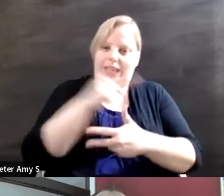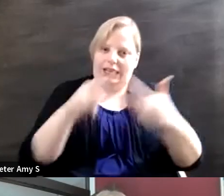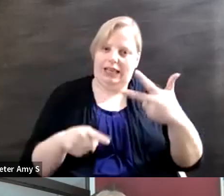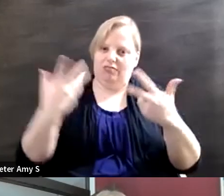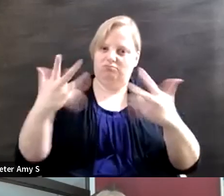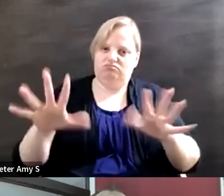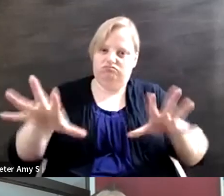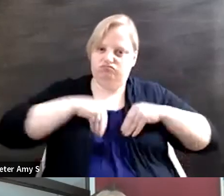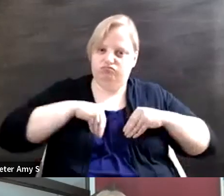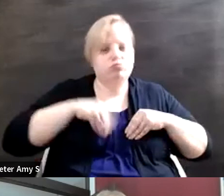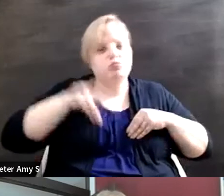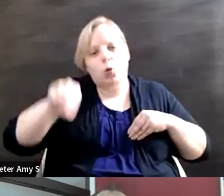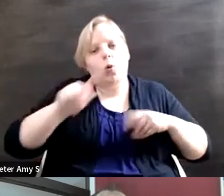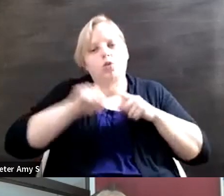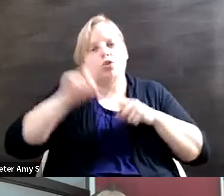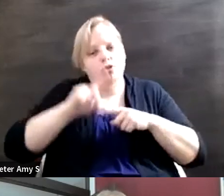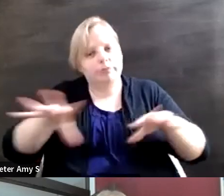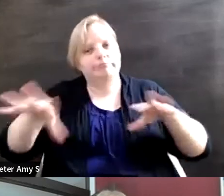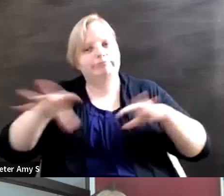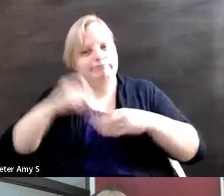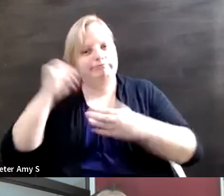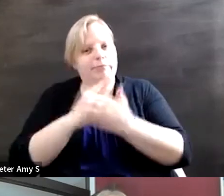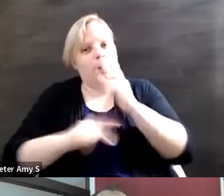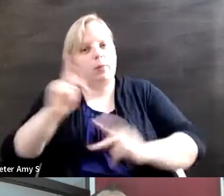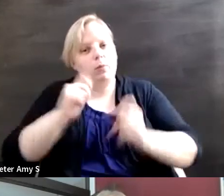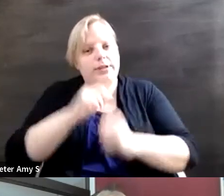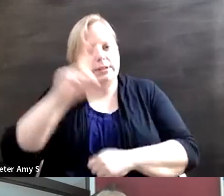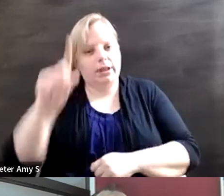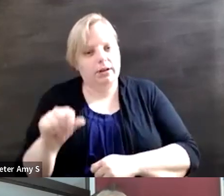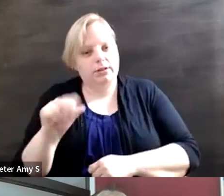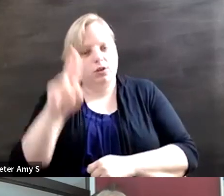the UN Convention on the Rights of Persons with Disabilities and this was brought up during the